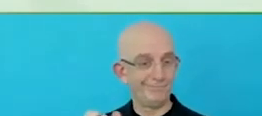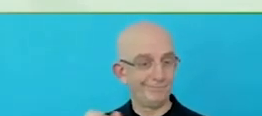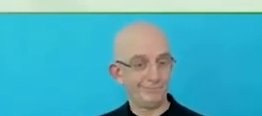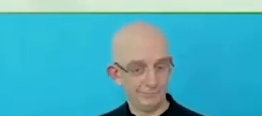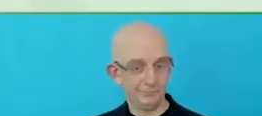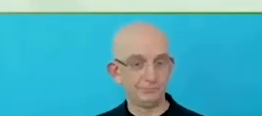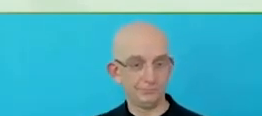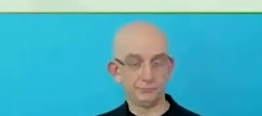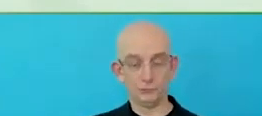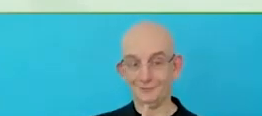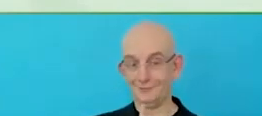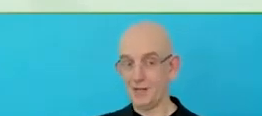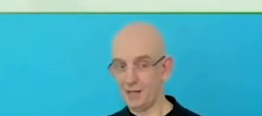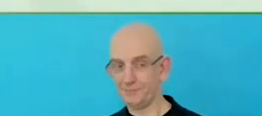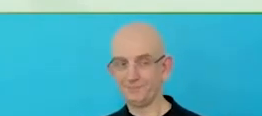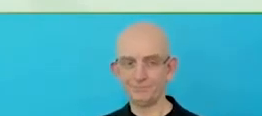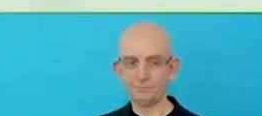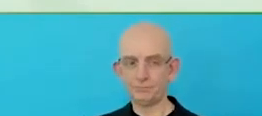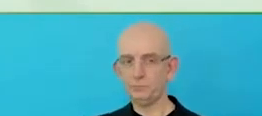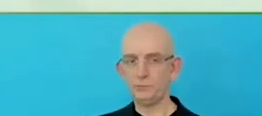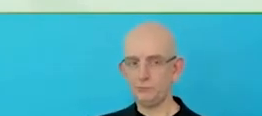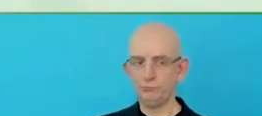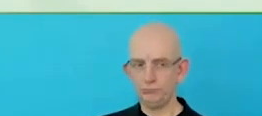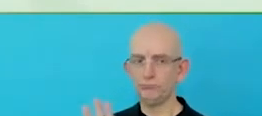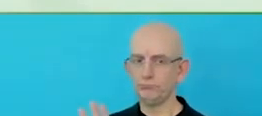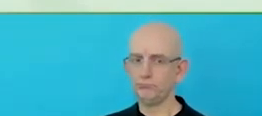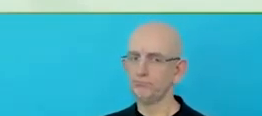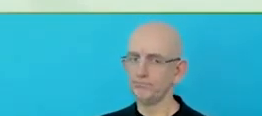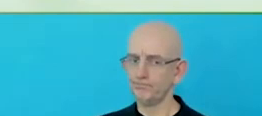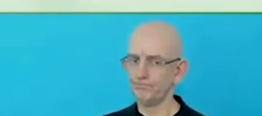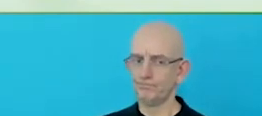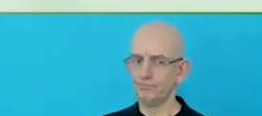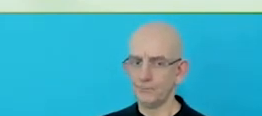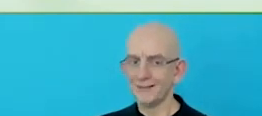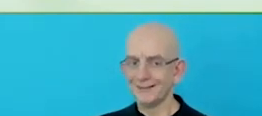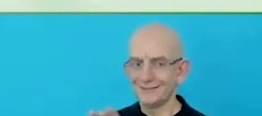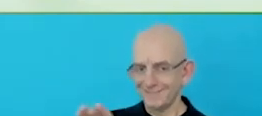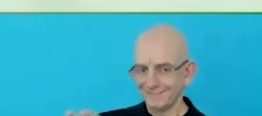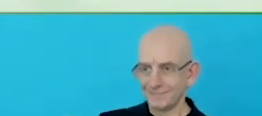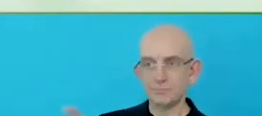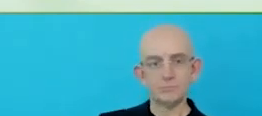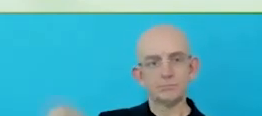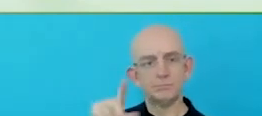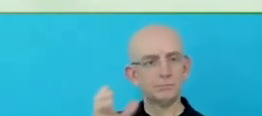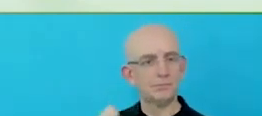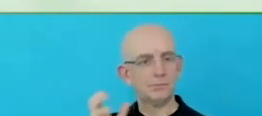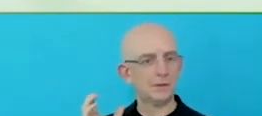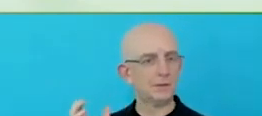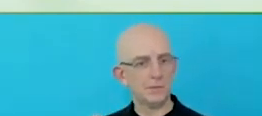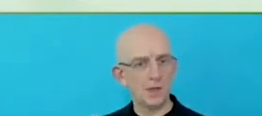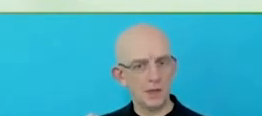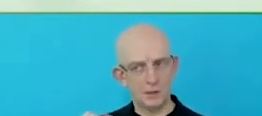some accountability to businesses and there is no rewriting the script there for disability.